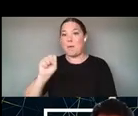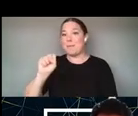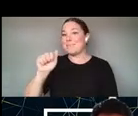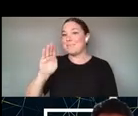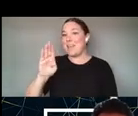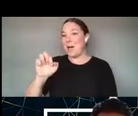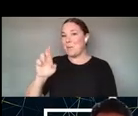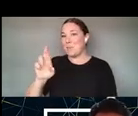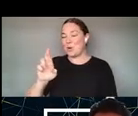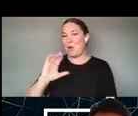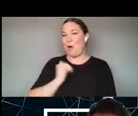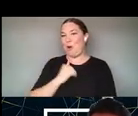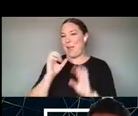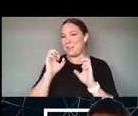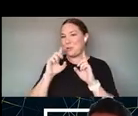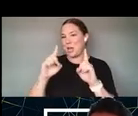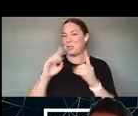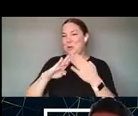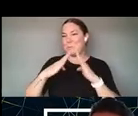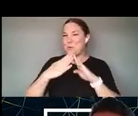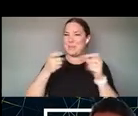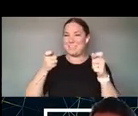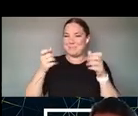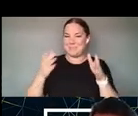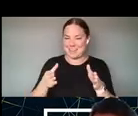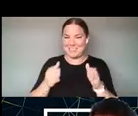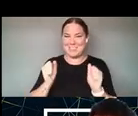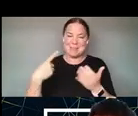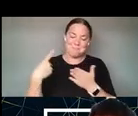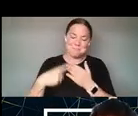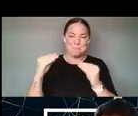AND CAN ACTUALLY SPEAK TO THE CREATIVE CODE FEST AND SOME OF THE PROGRAMMING THAT WE HAVE